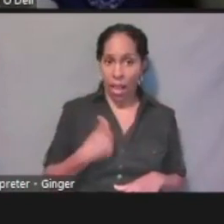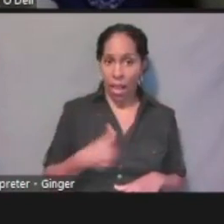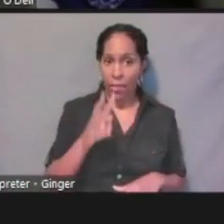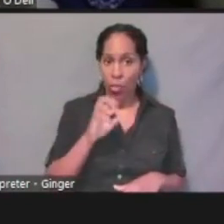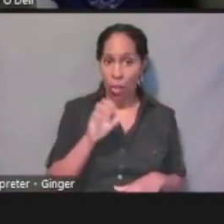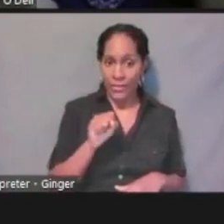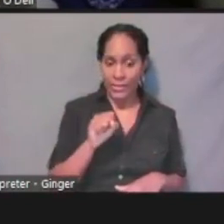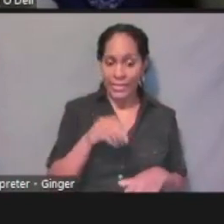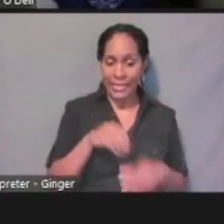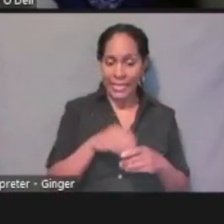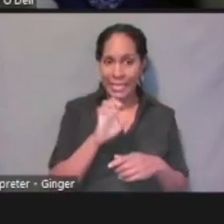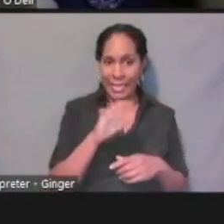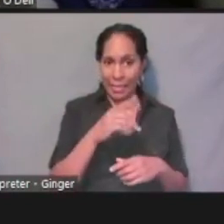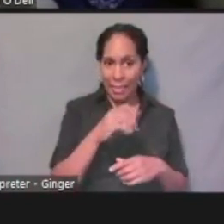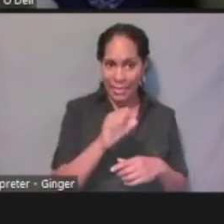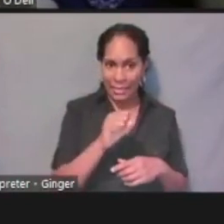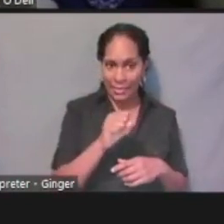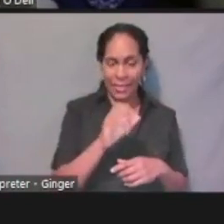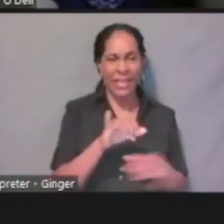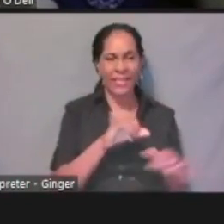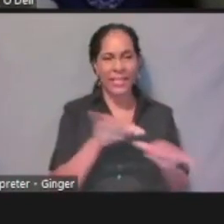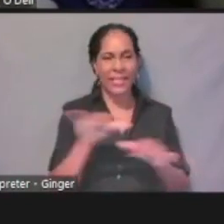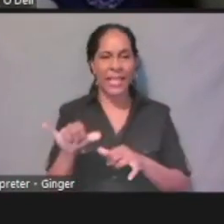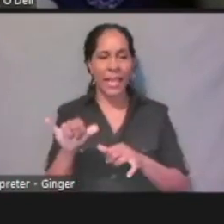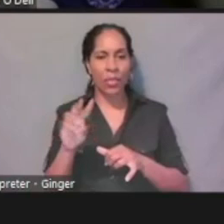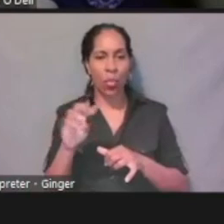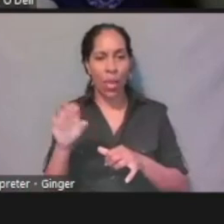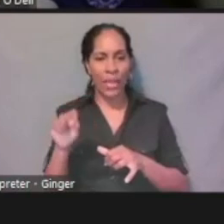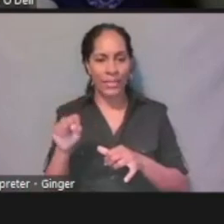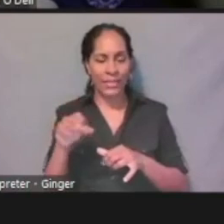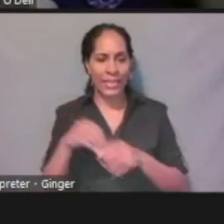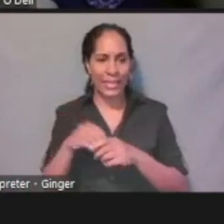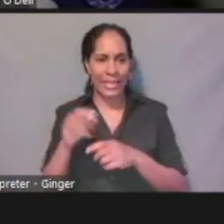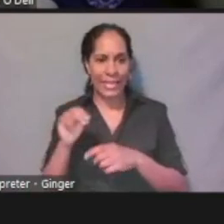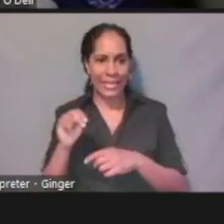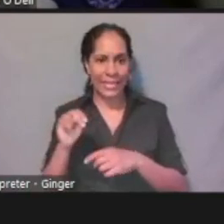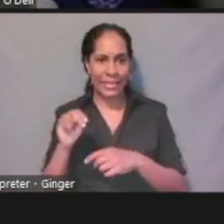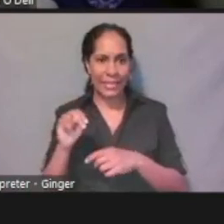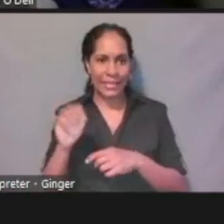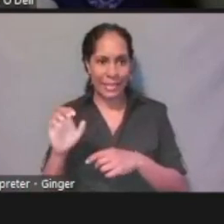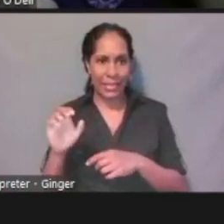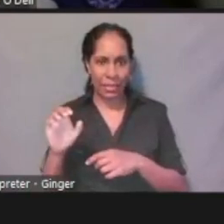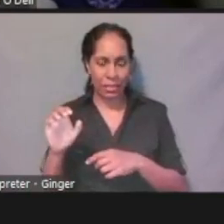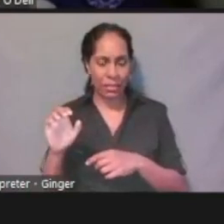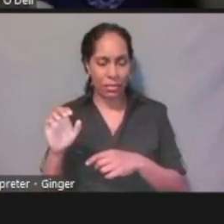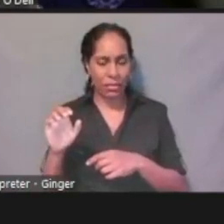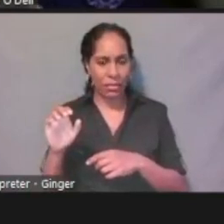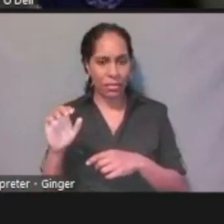is the same Wes that we had in NC FAST. Once that application's registered and I'm over there,